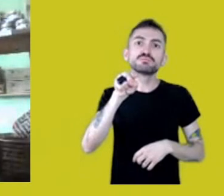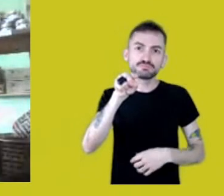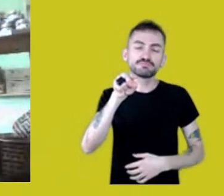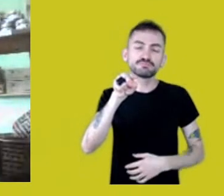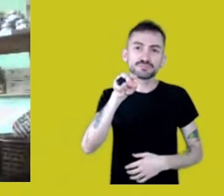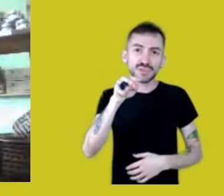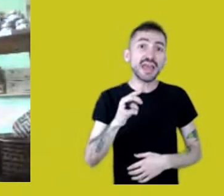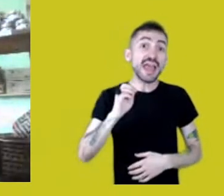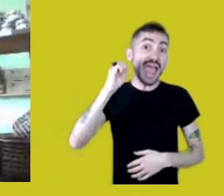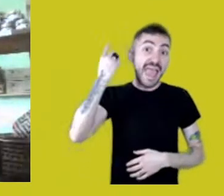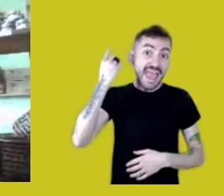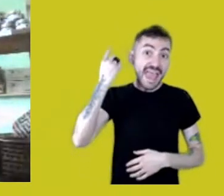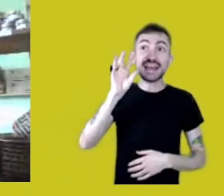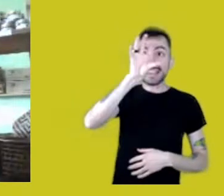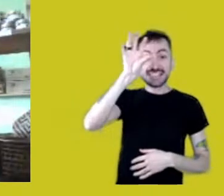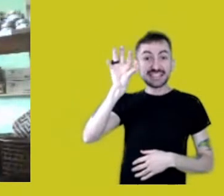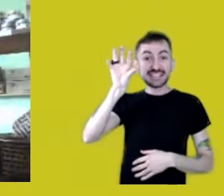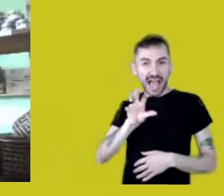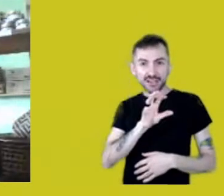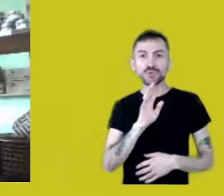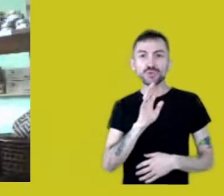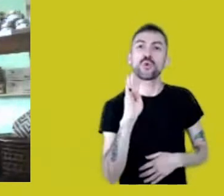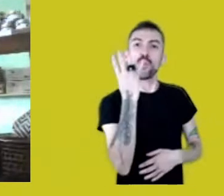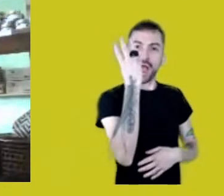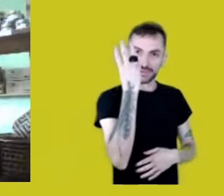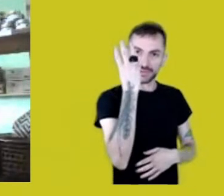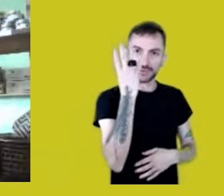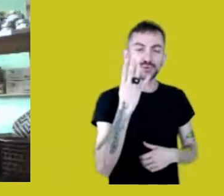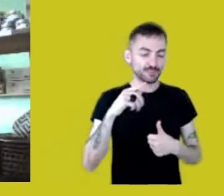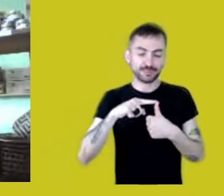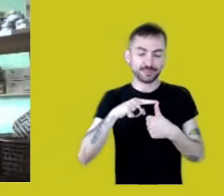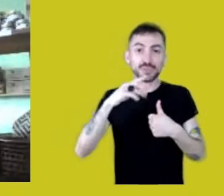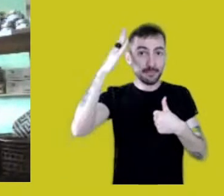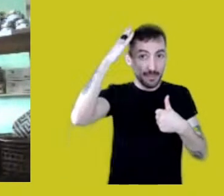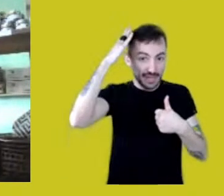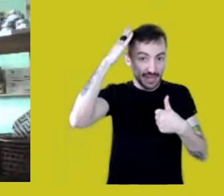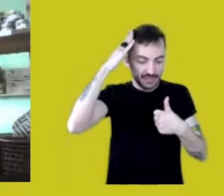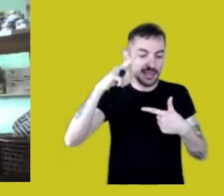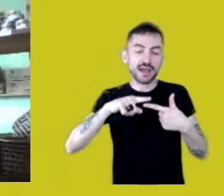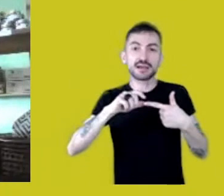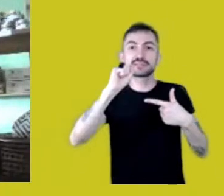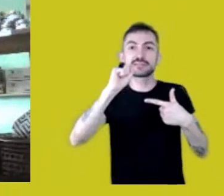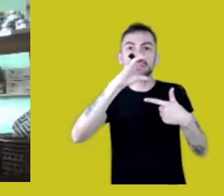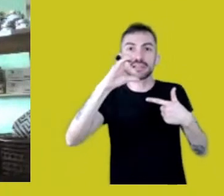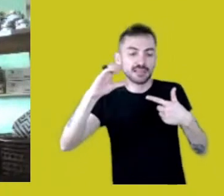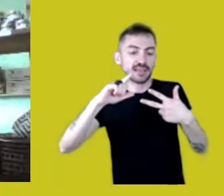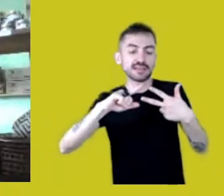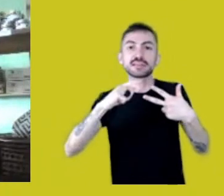in the South and Southeast regions of Brazil: Paraná, Santa Catarina, Rio Grande do Sul and the south of São Paulo.